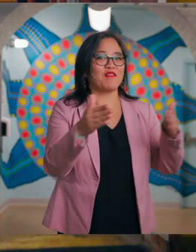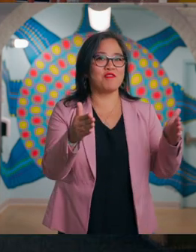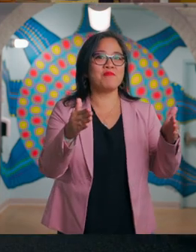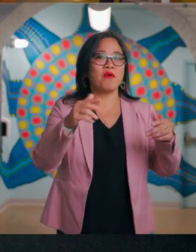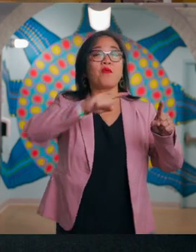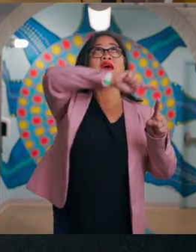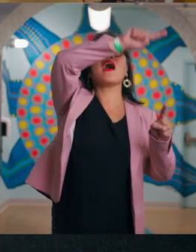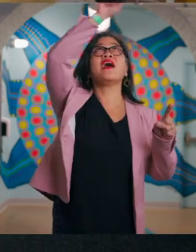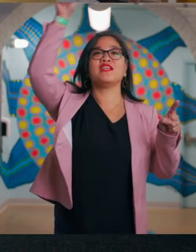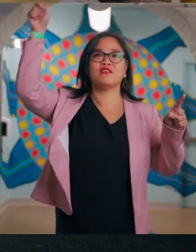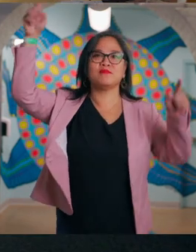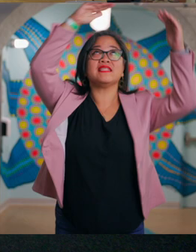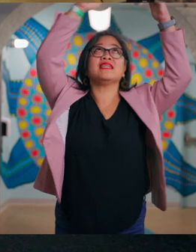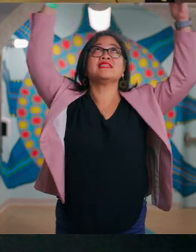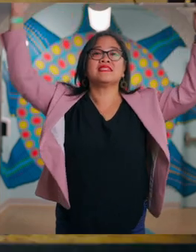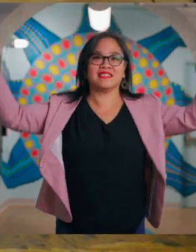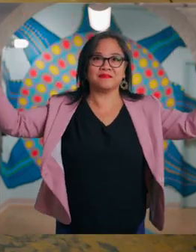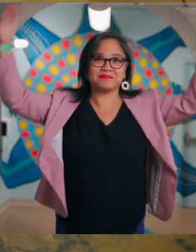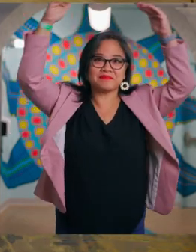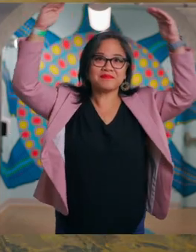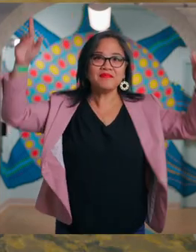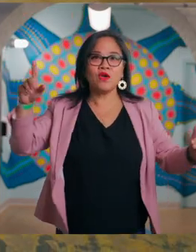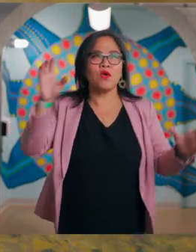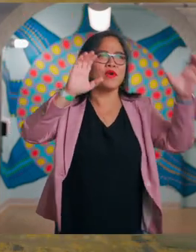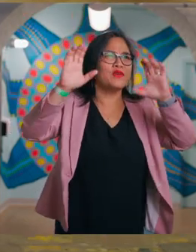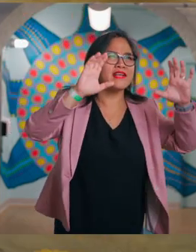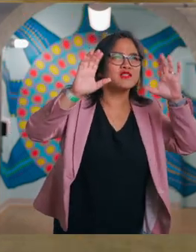Further down the hall on your left is the Garage, a room with high dome ceilings